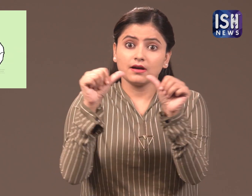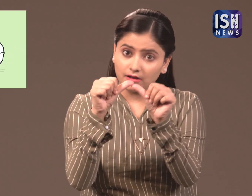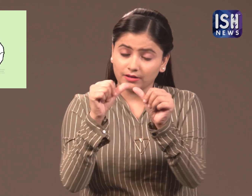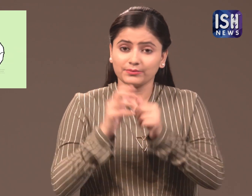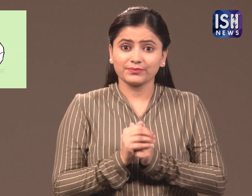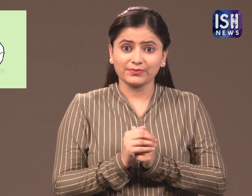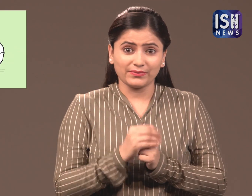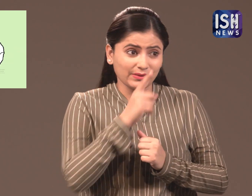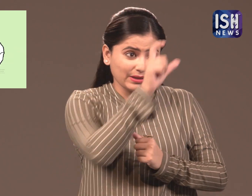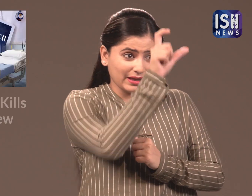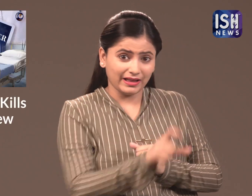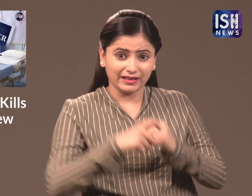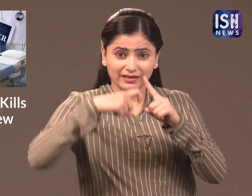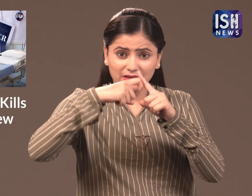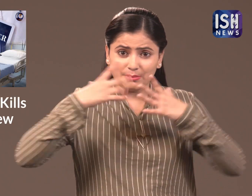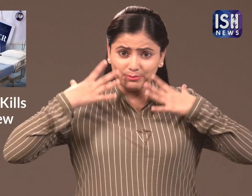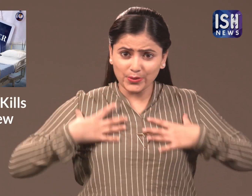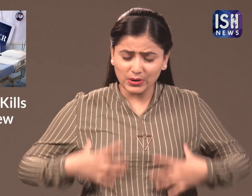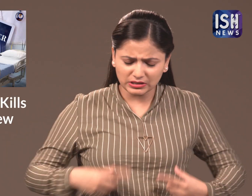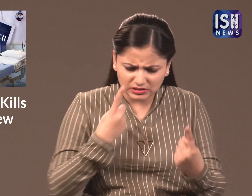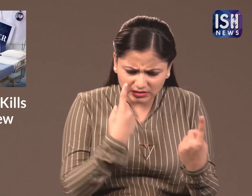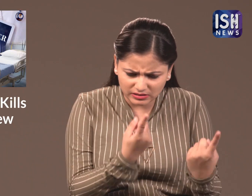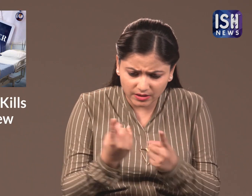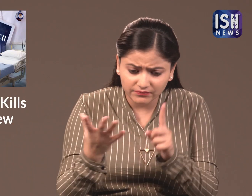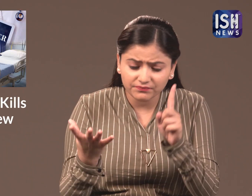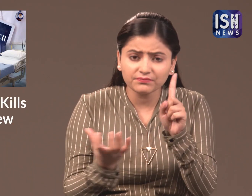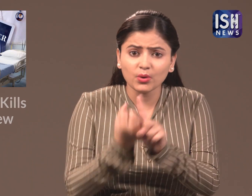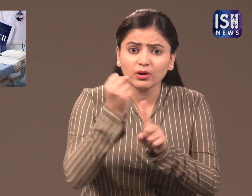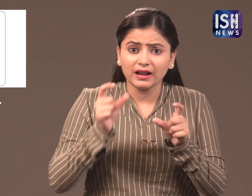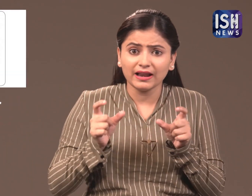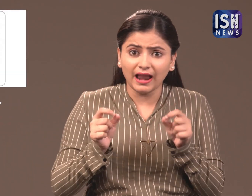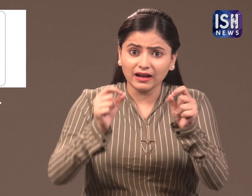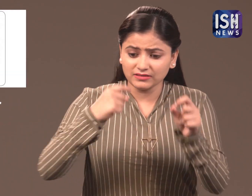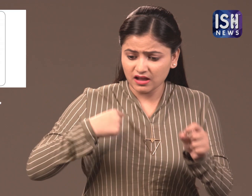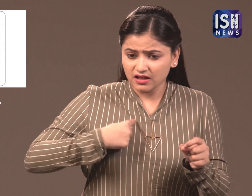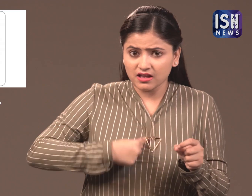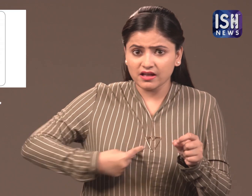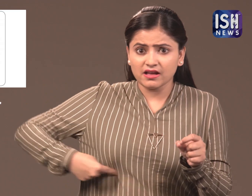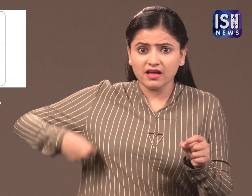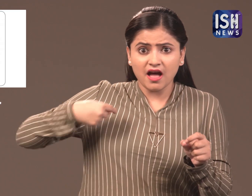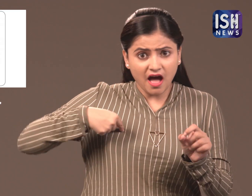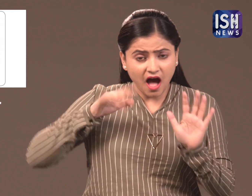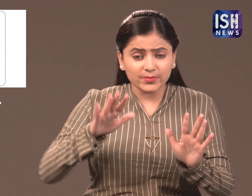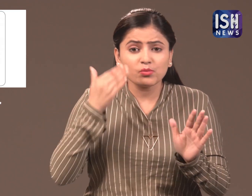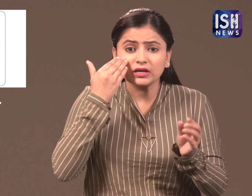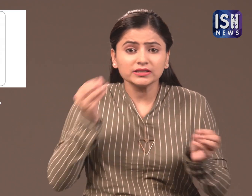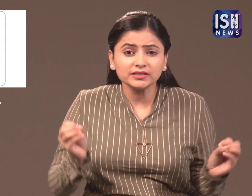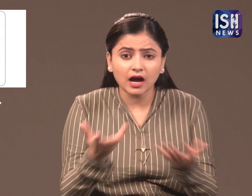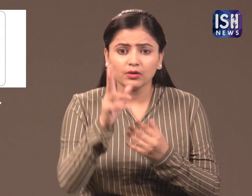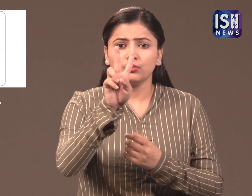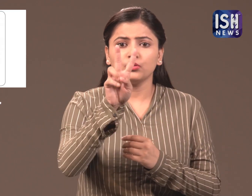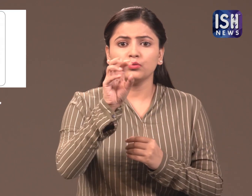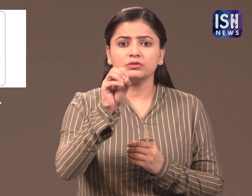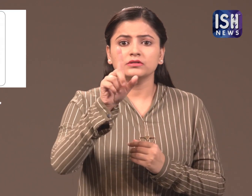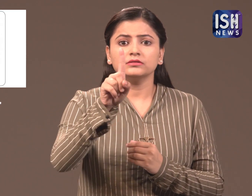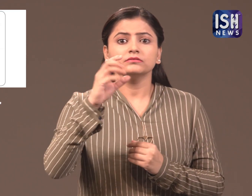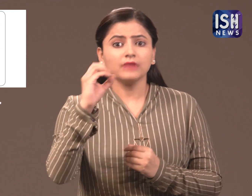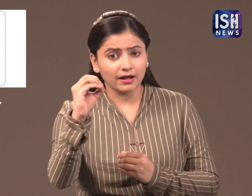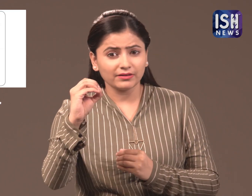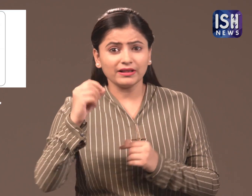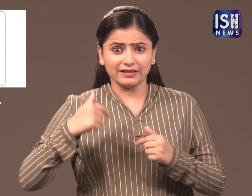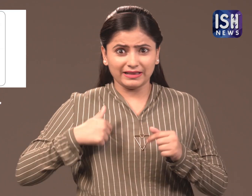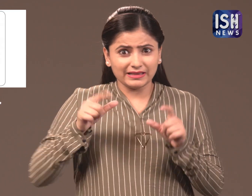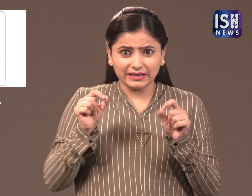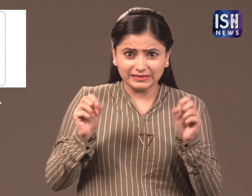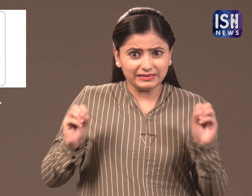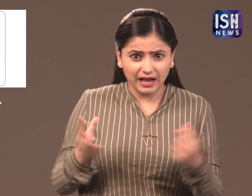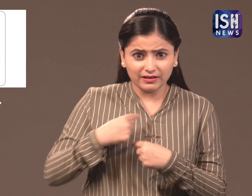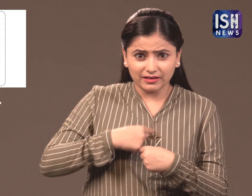from Victoria Australia she was diagnosed with breast cancer in 2010